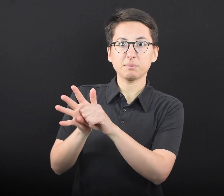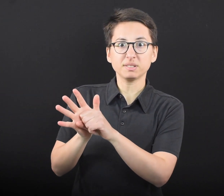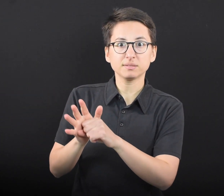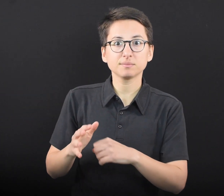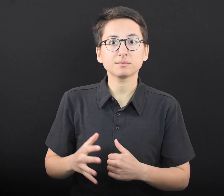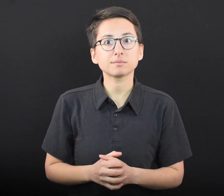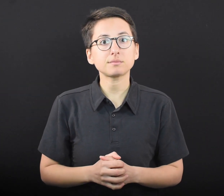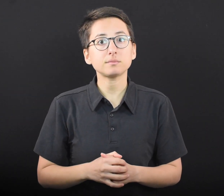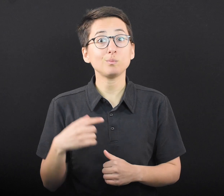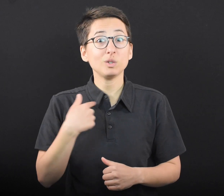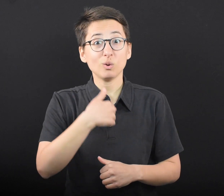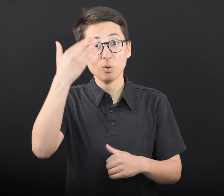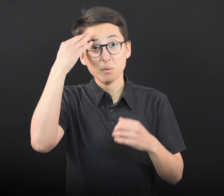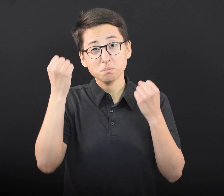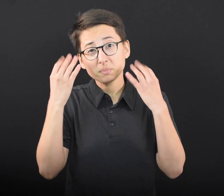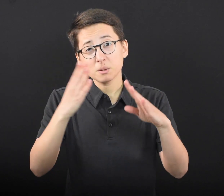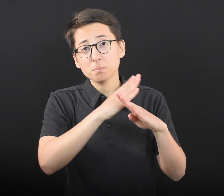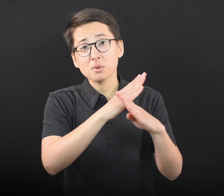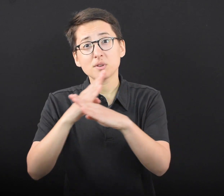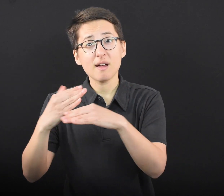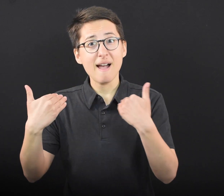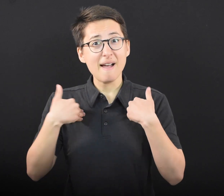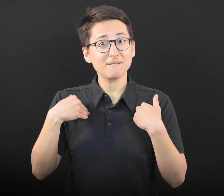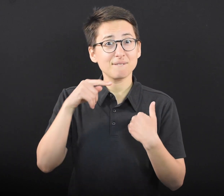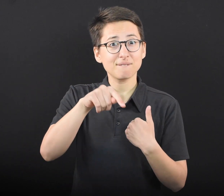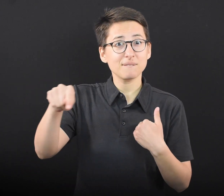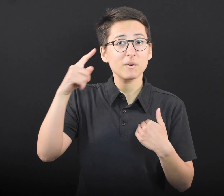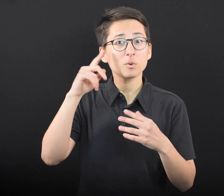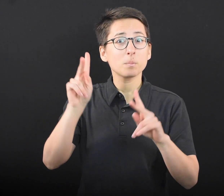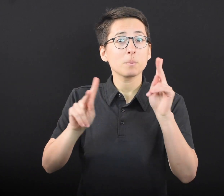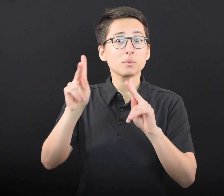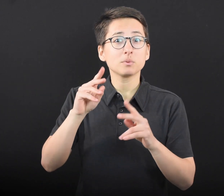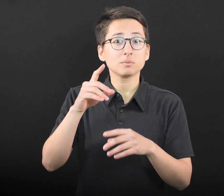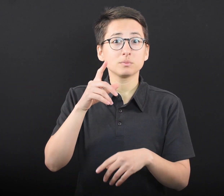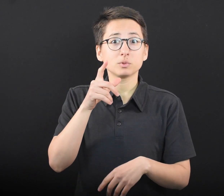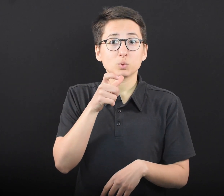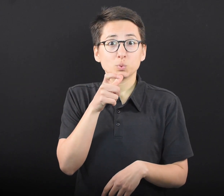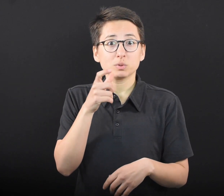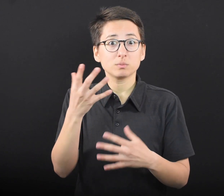“We know that barriers still exist for many Minnesotans who want to receive the vaccine,